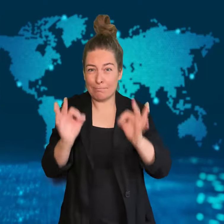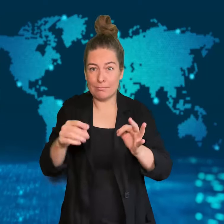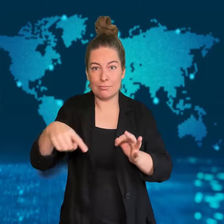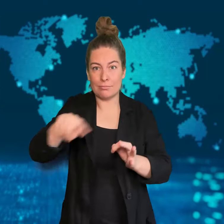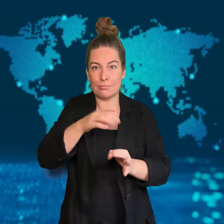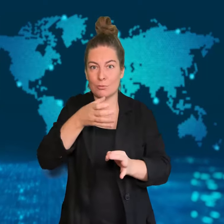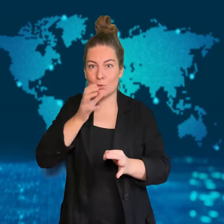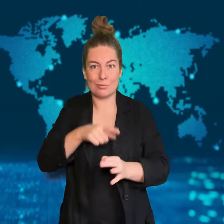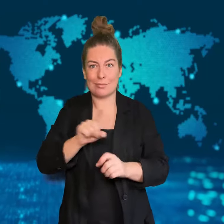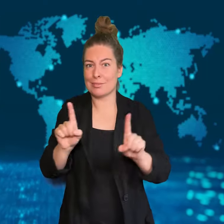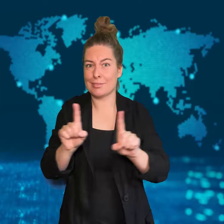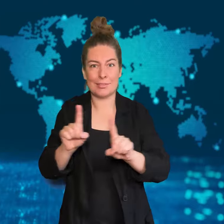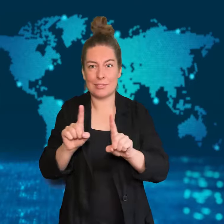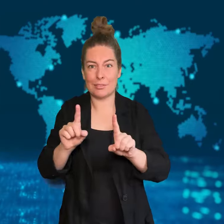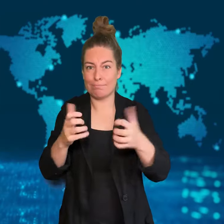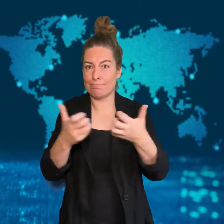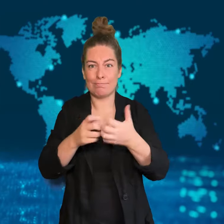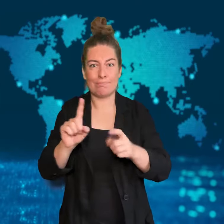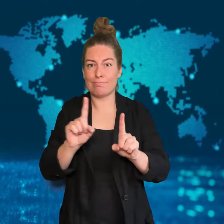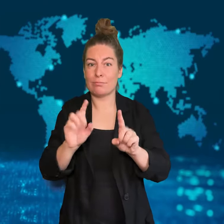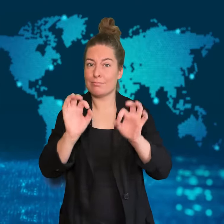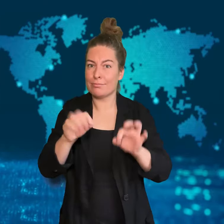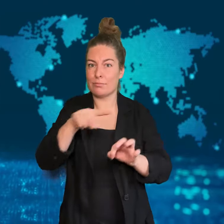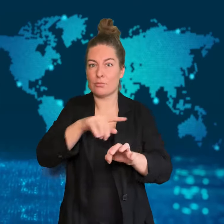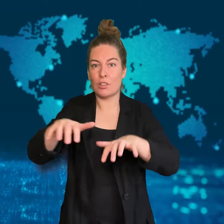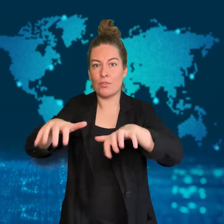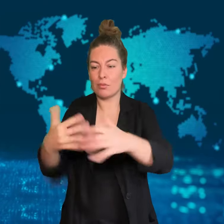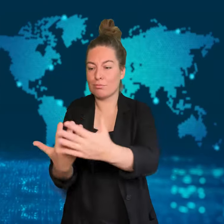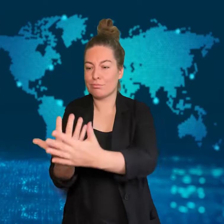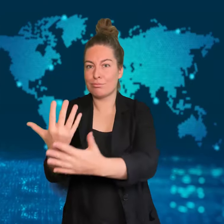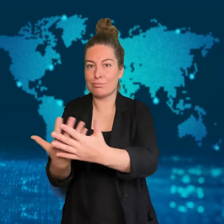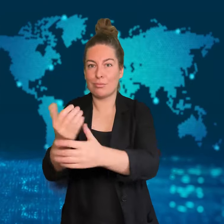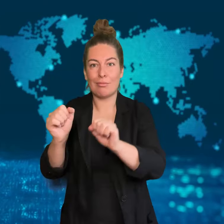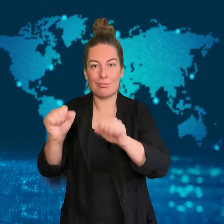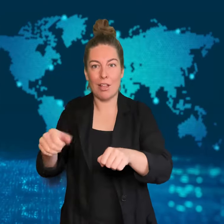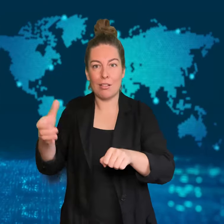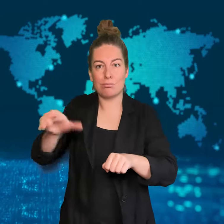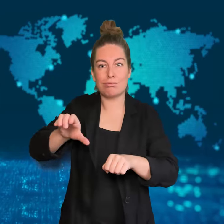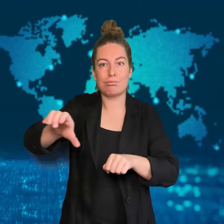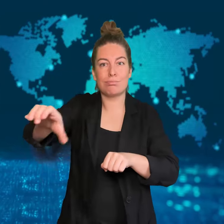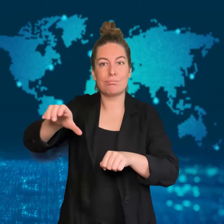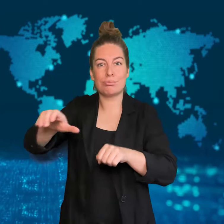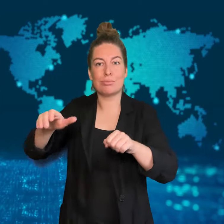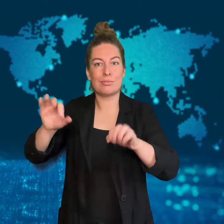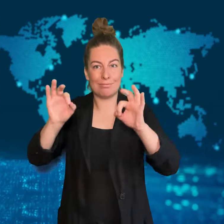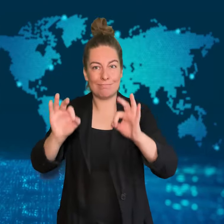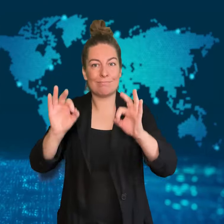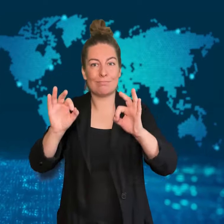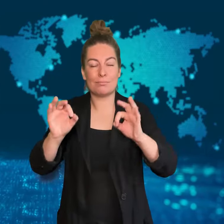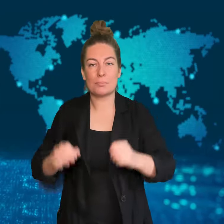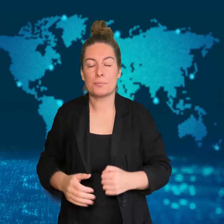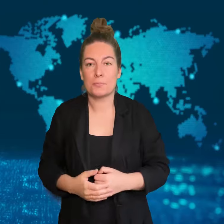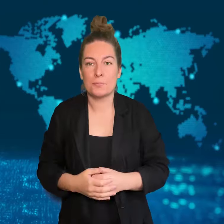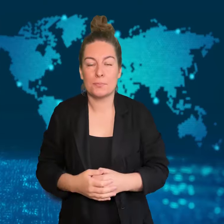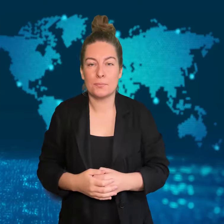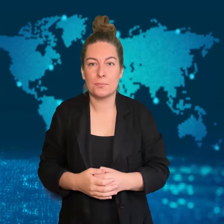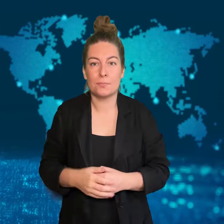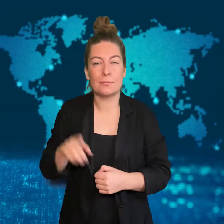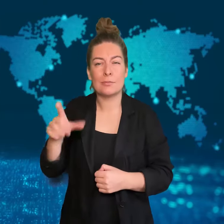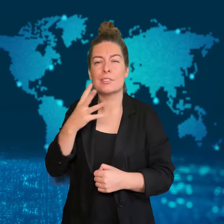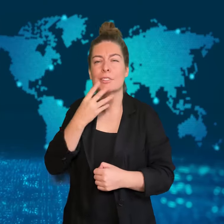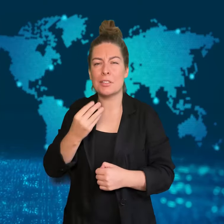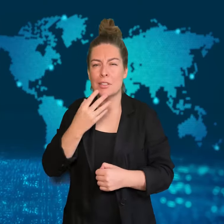That water - actually inadequate for drinking - is being rationed within households.